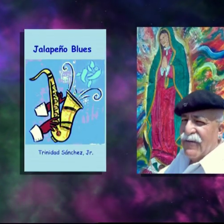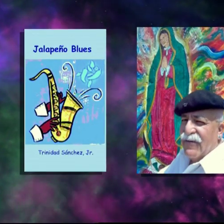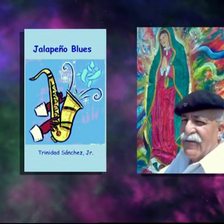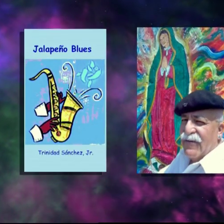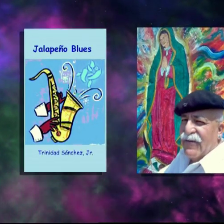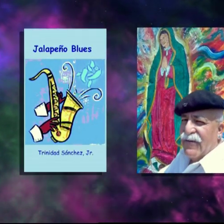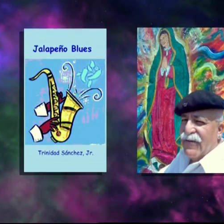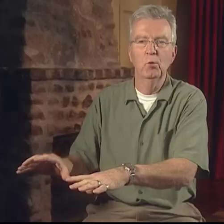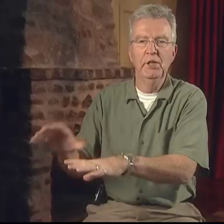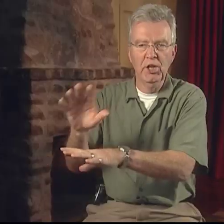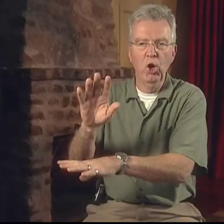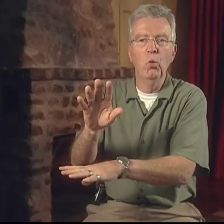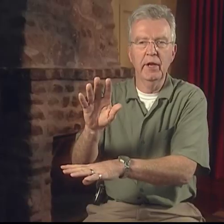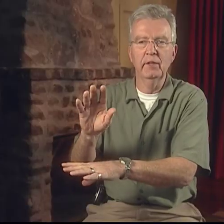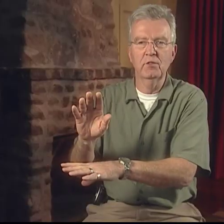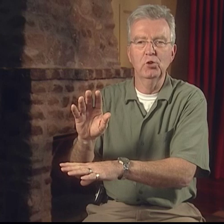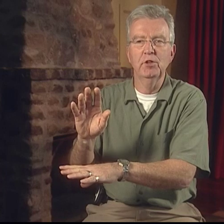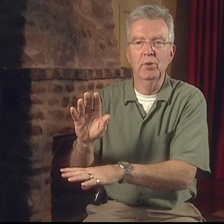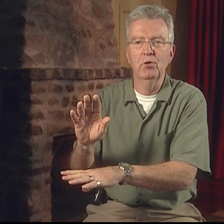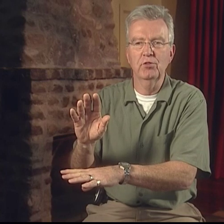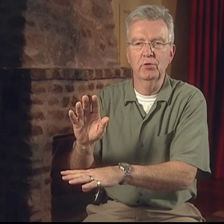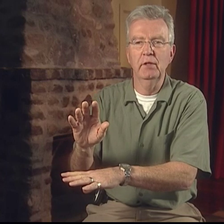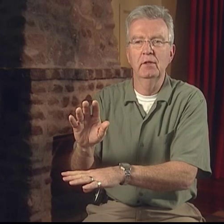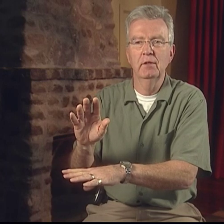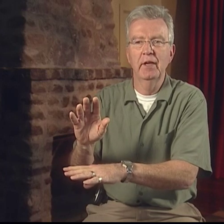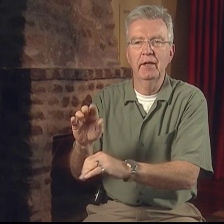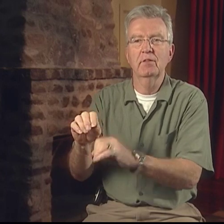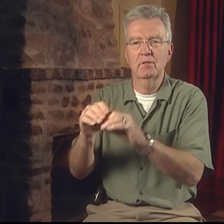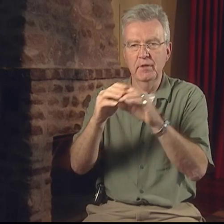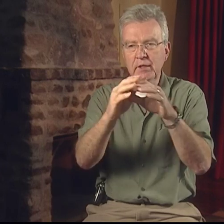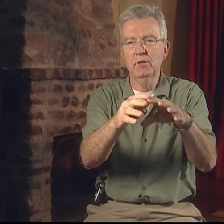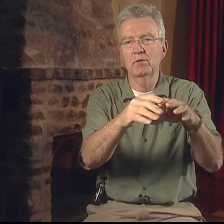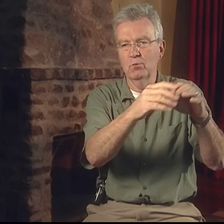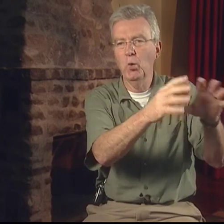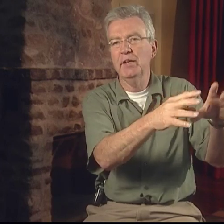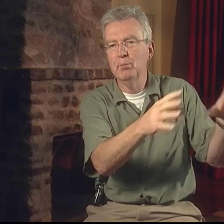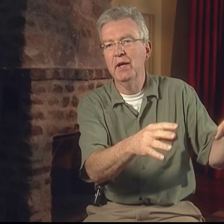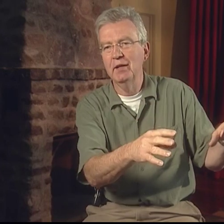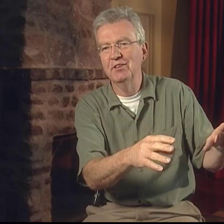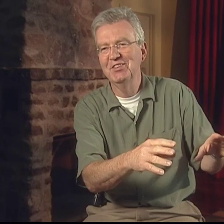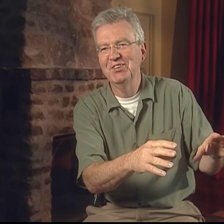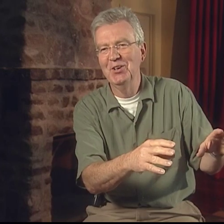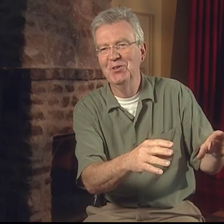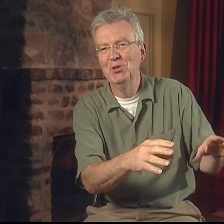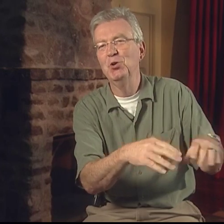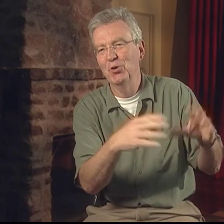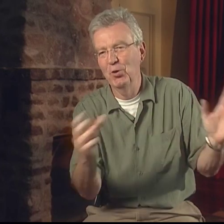"We know what is good poetry, and it's these white men who can do it."